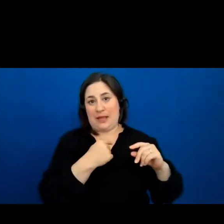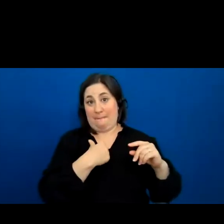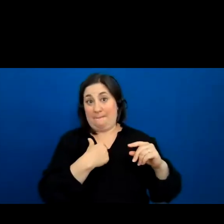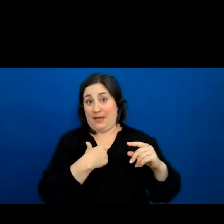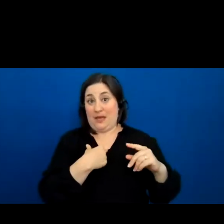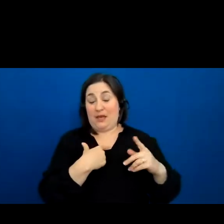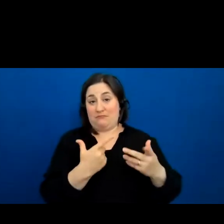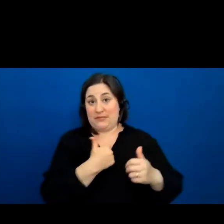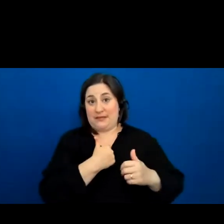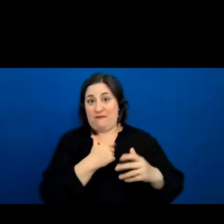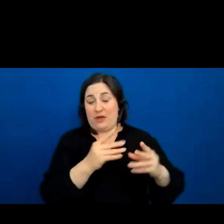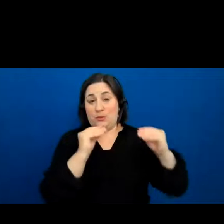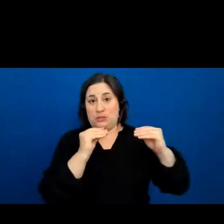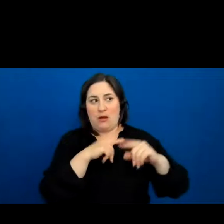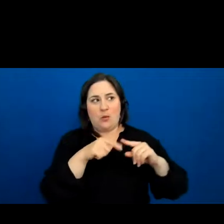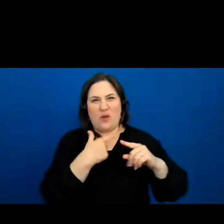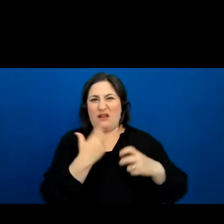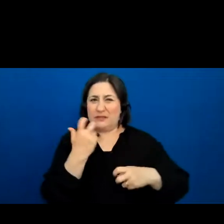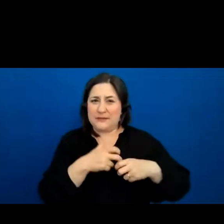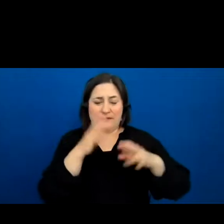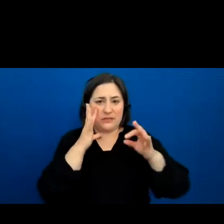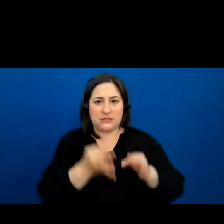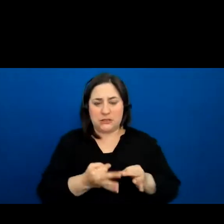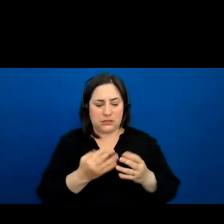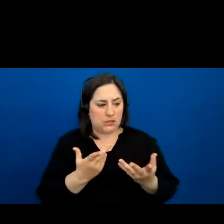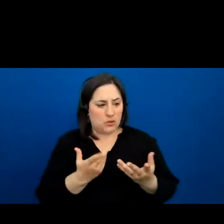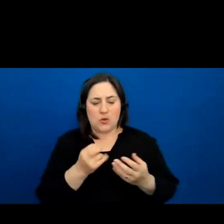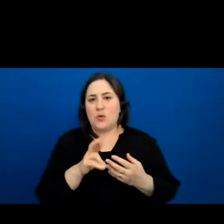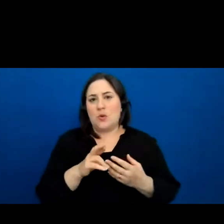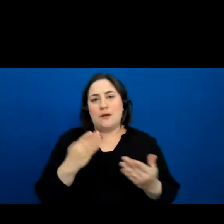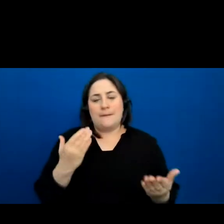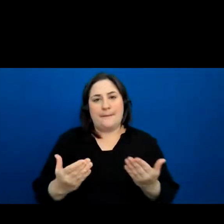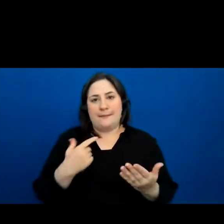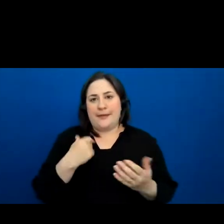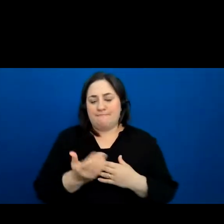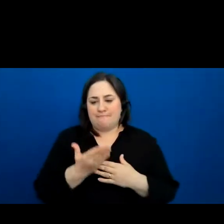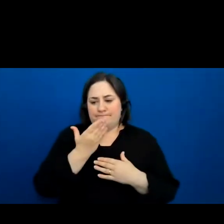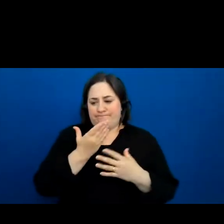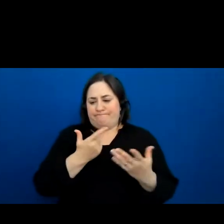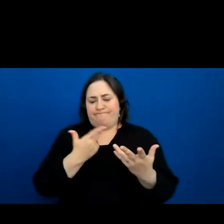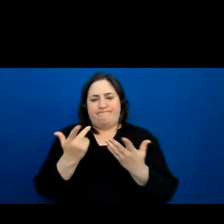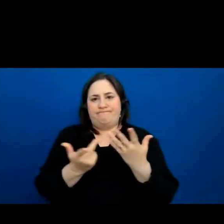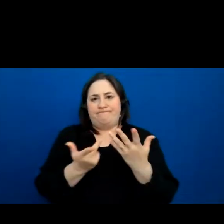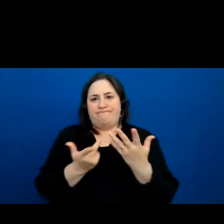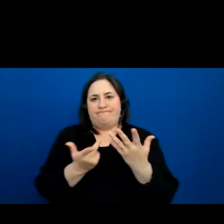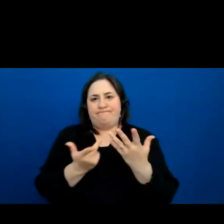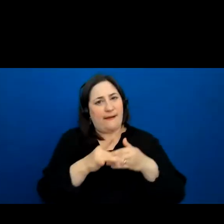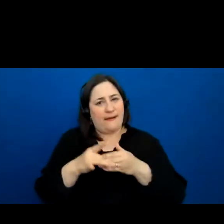comes to making a really hard decision, or it comes to making, or needing guidance, always